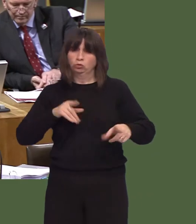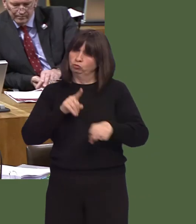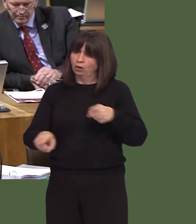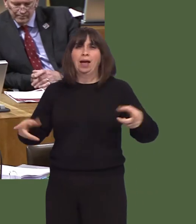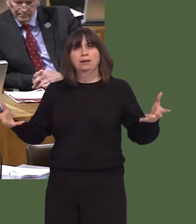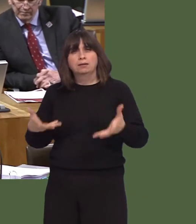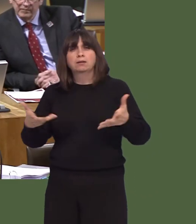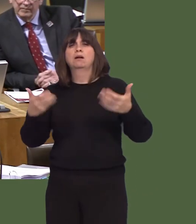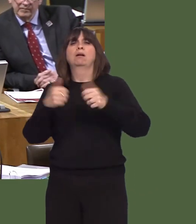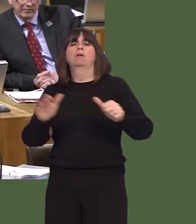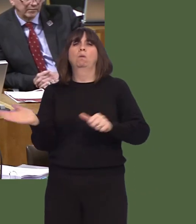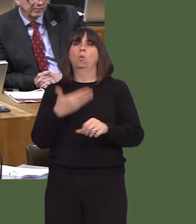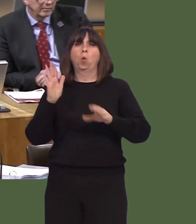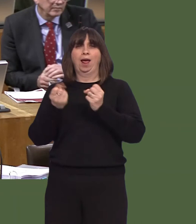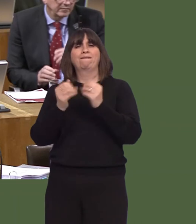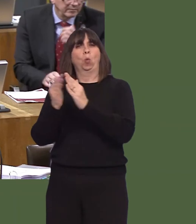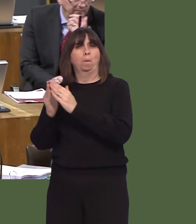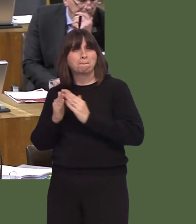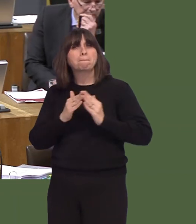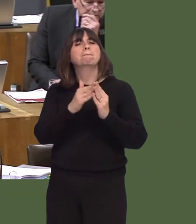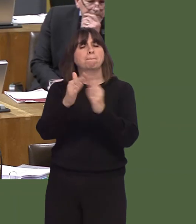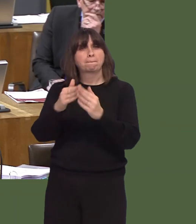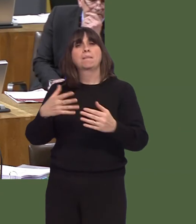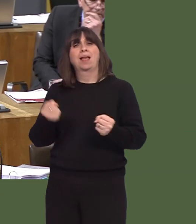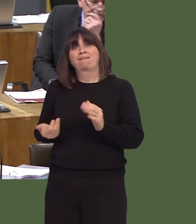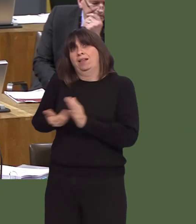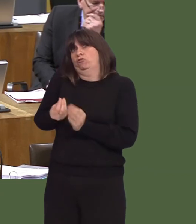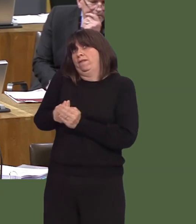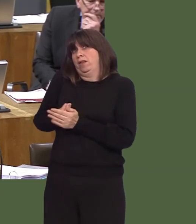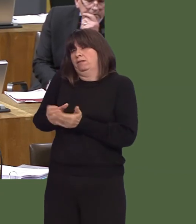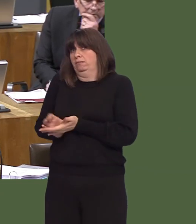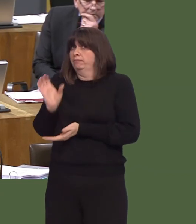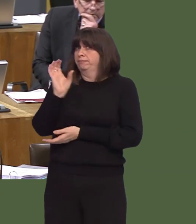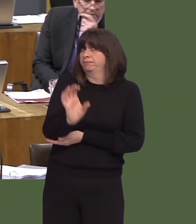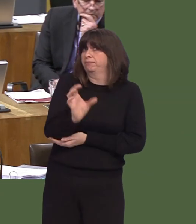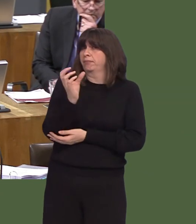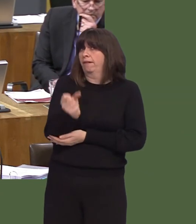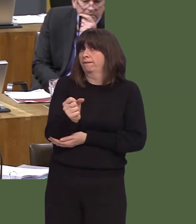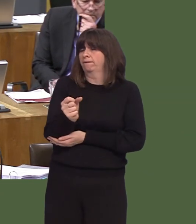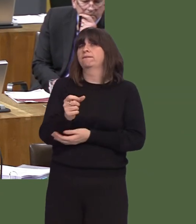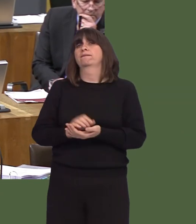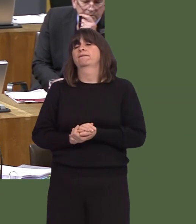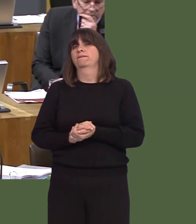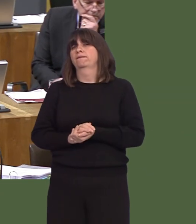in 'Prosperity for All' and we've seen significant additional financial investment in terms of